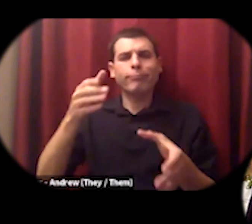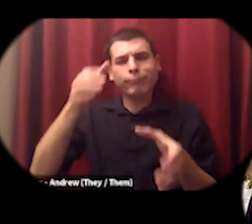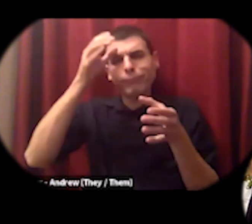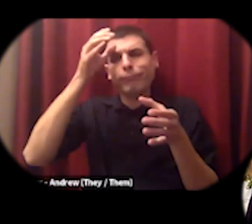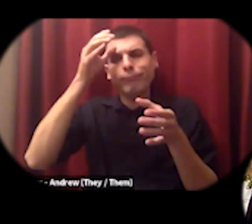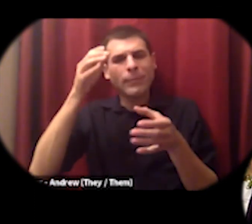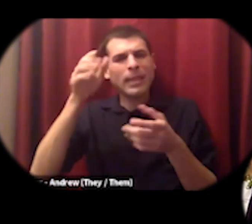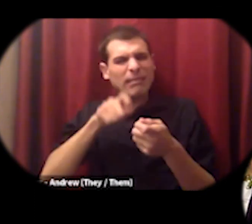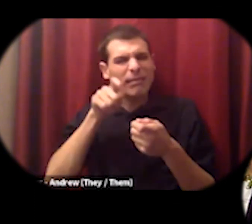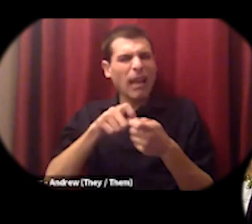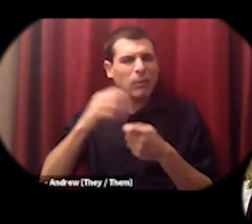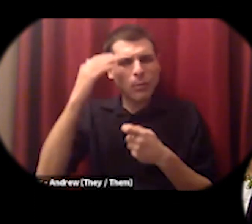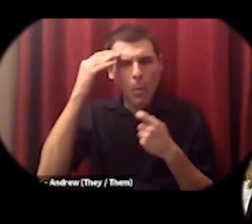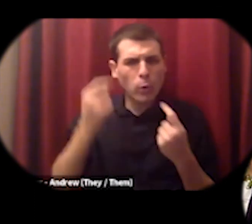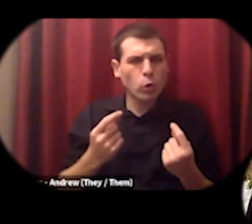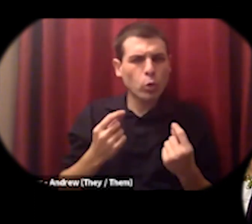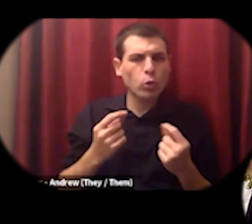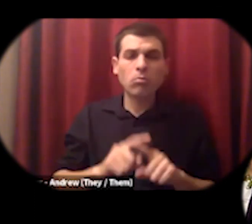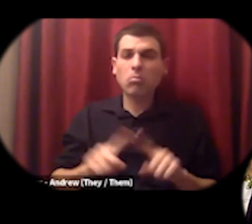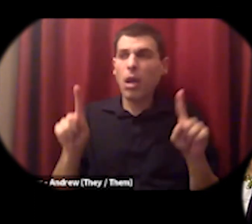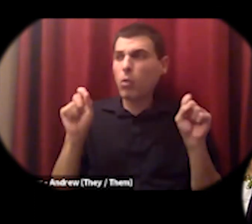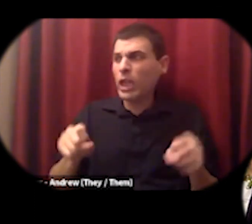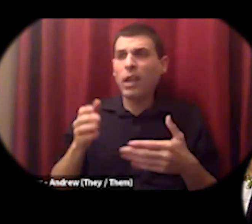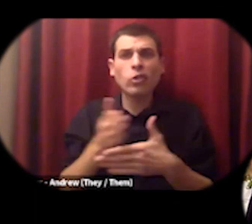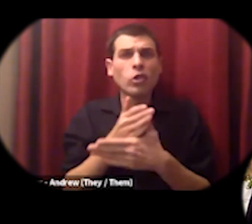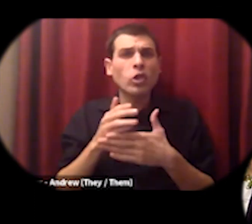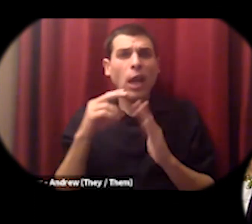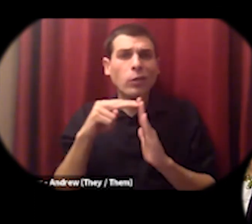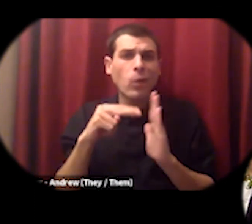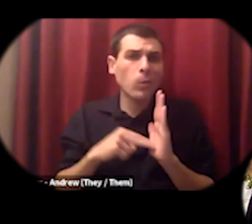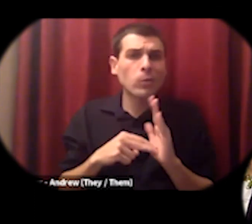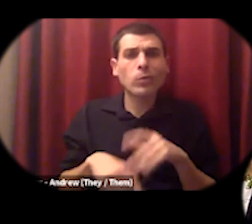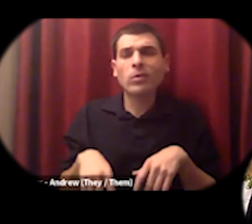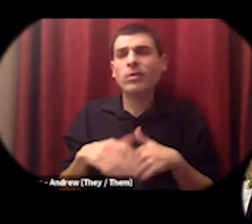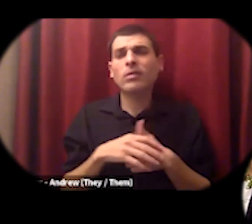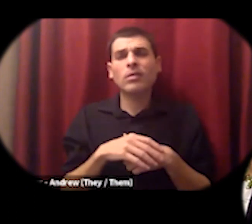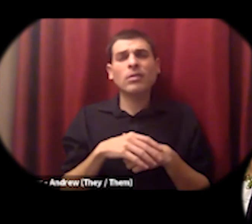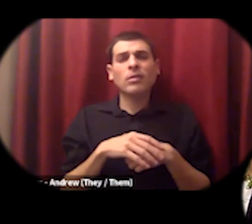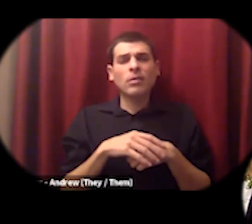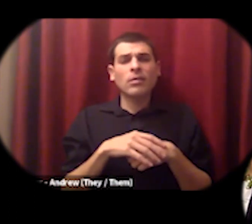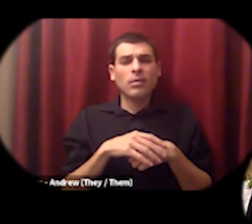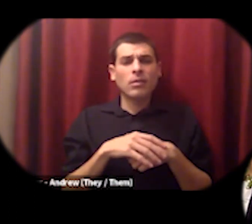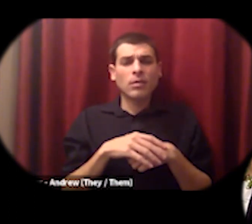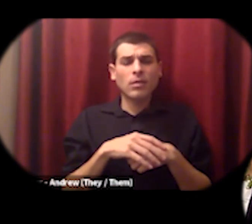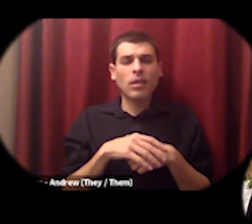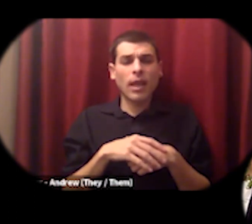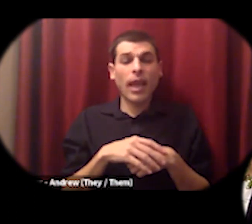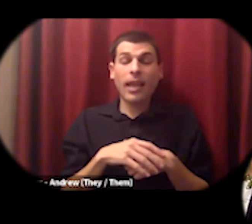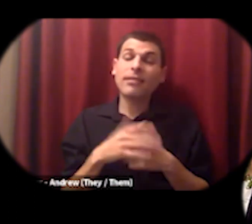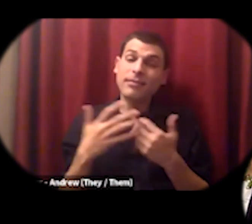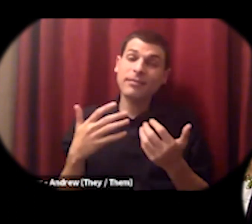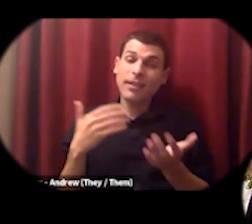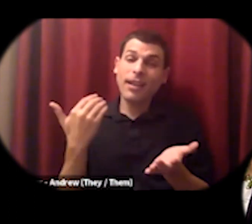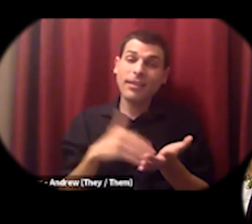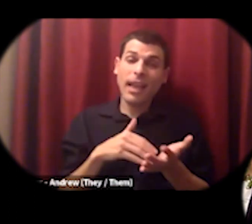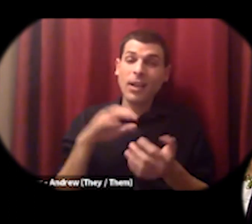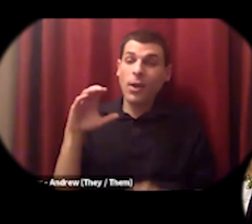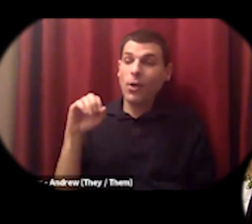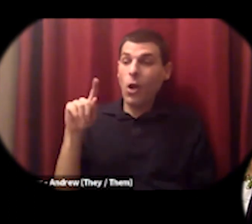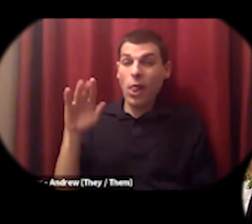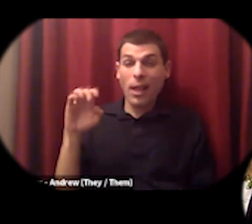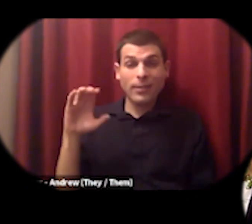but together we can share notes and again as Dr Nembhard wrote in collective courage groups